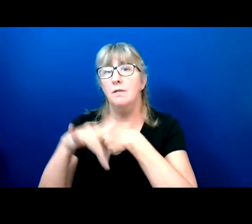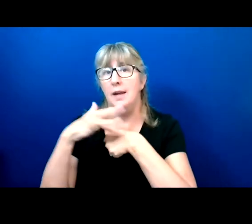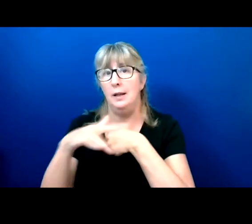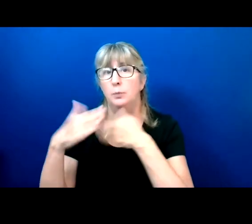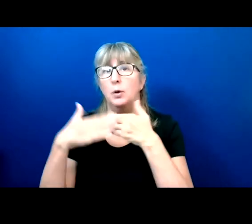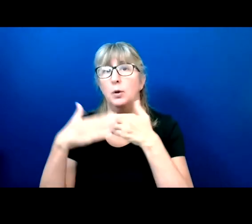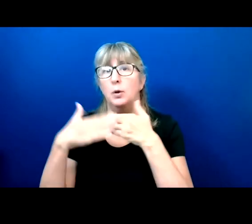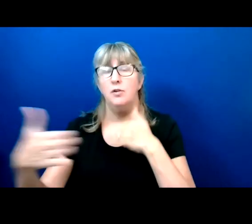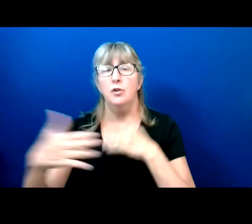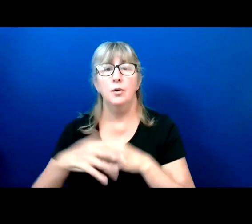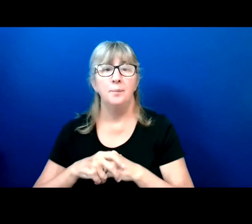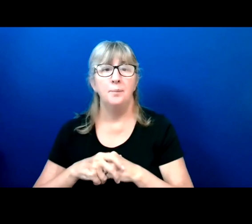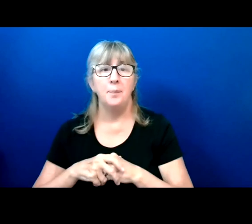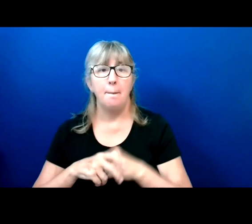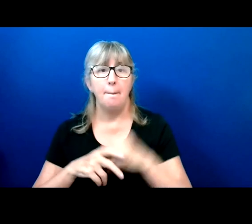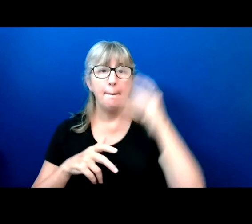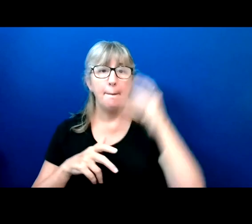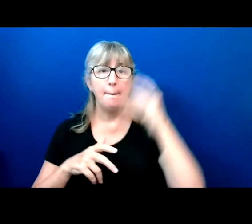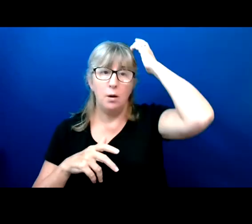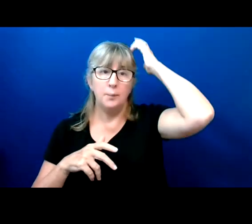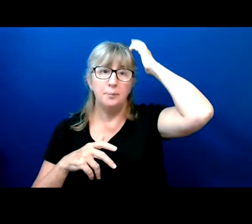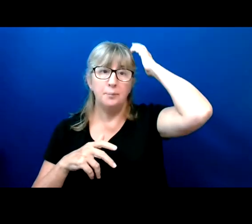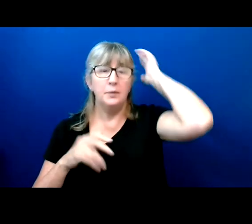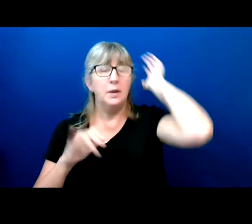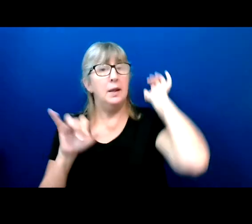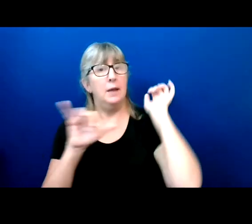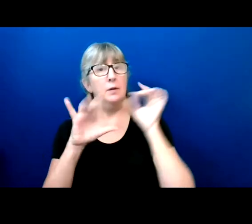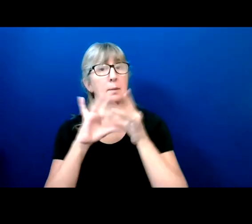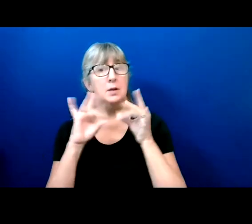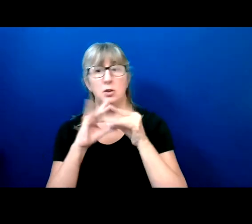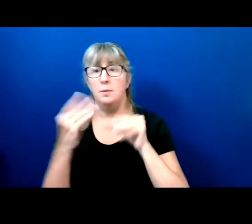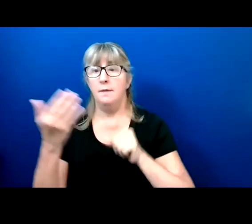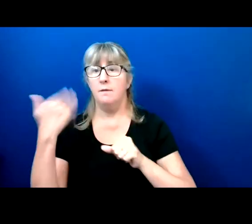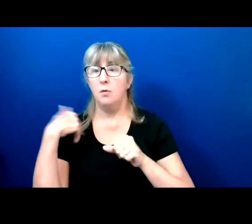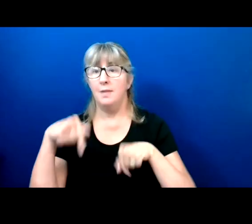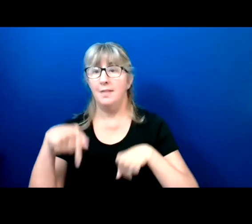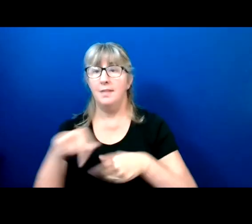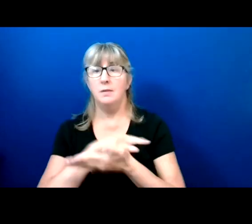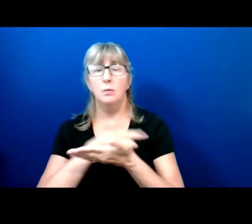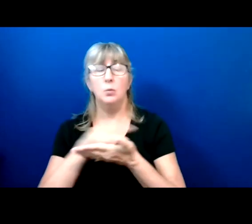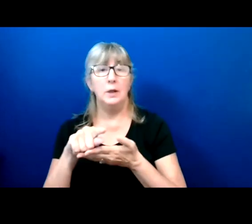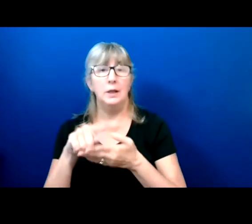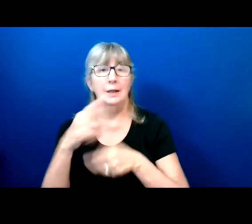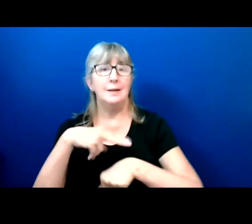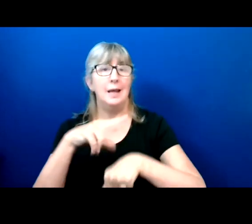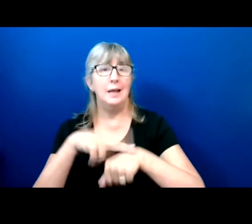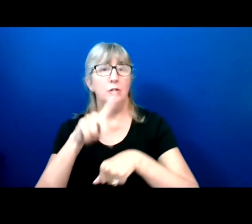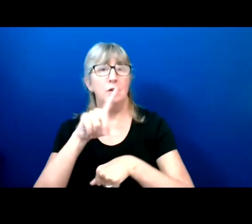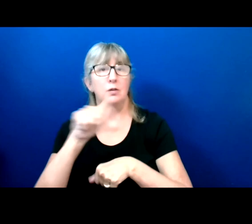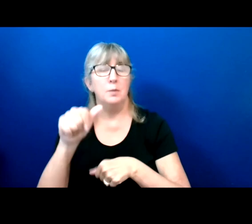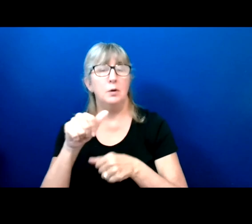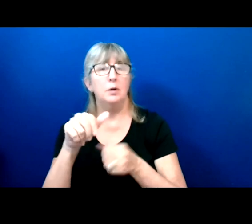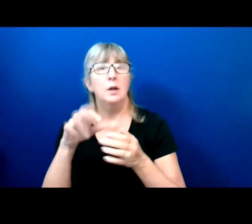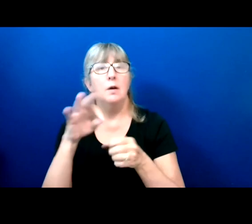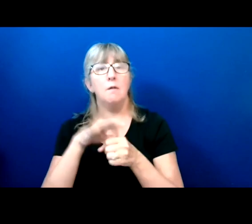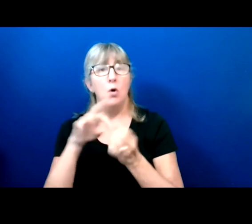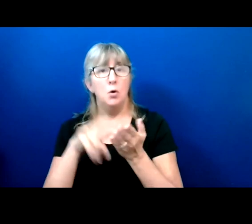Again, as we mentioned earlier, this week is national disability voter registration week.